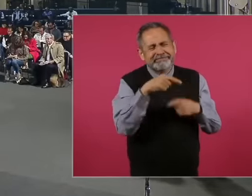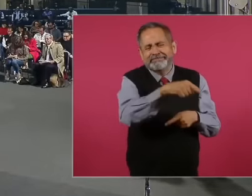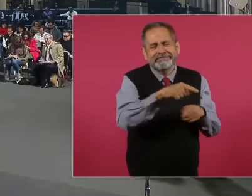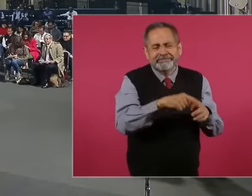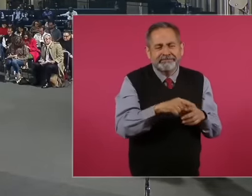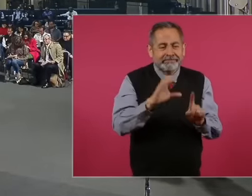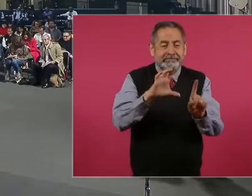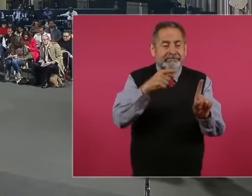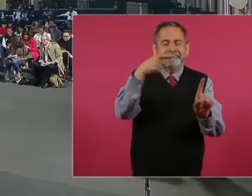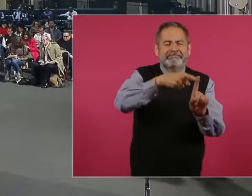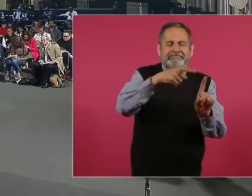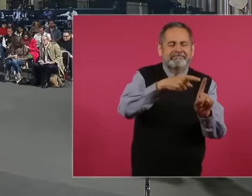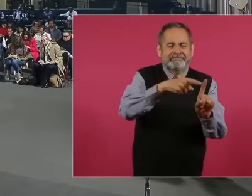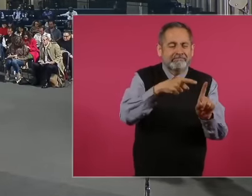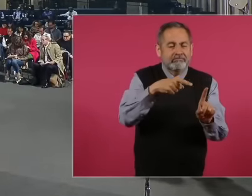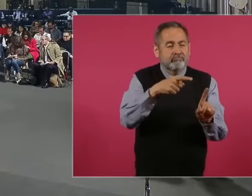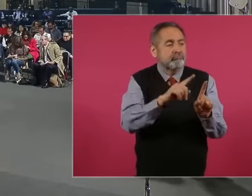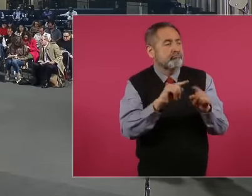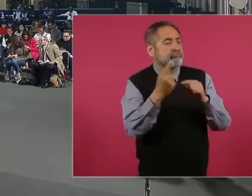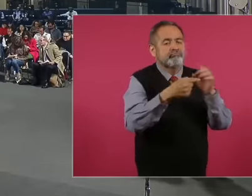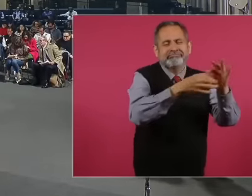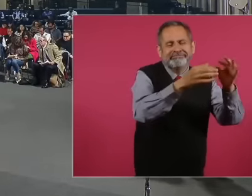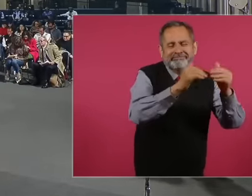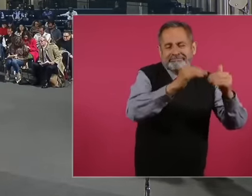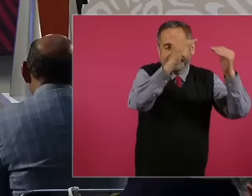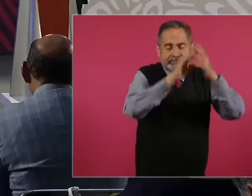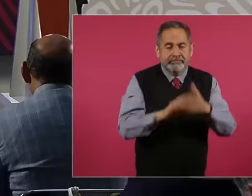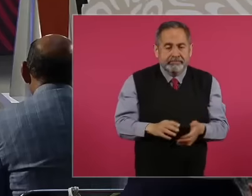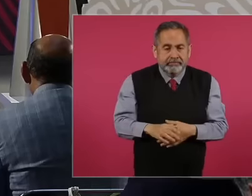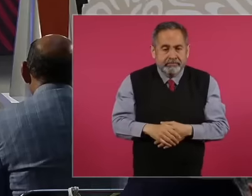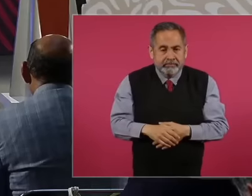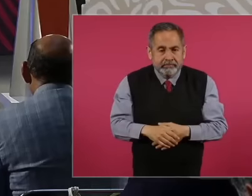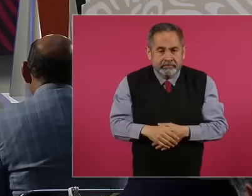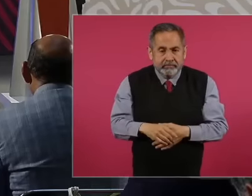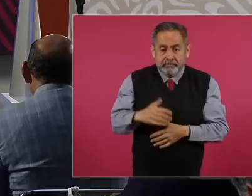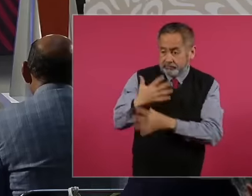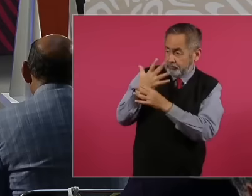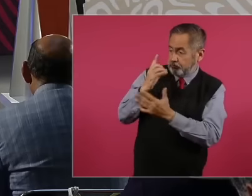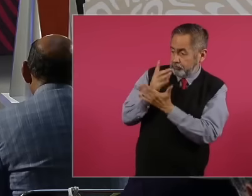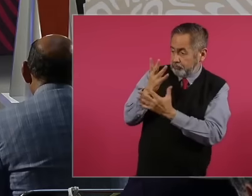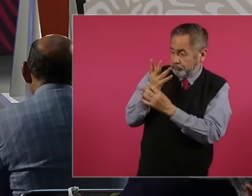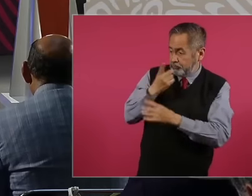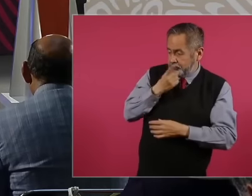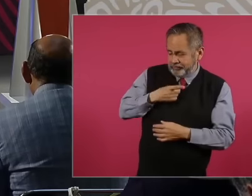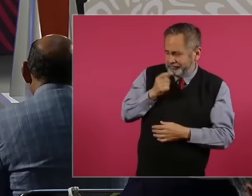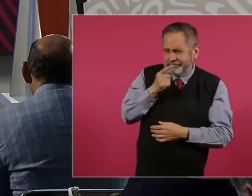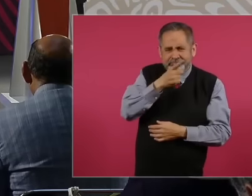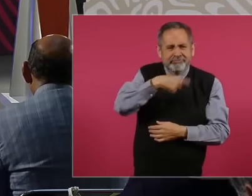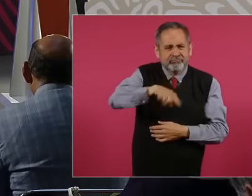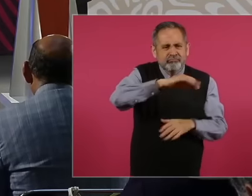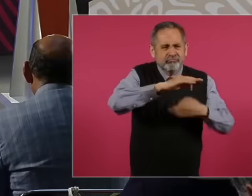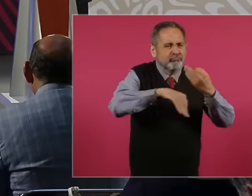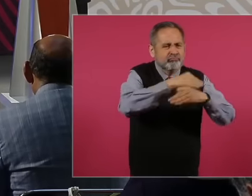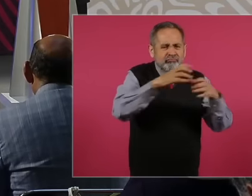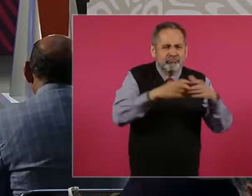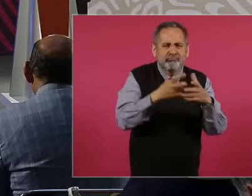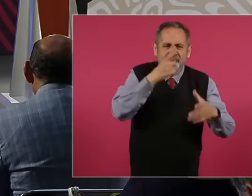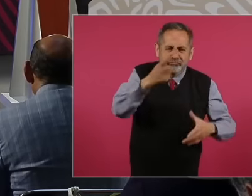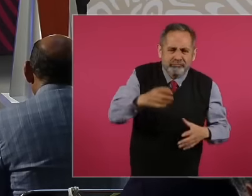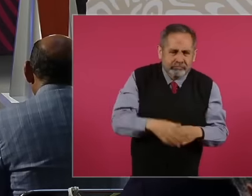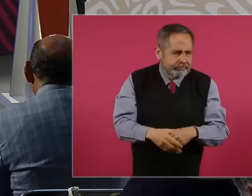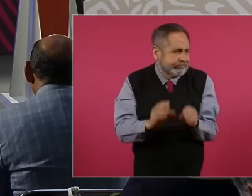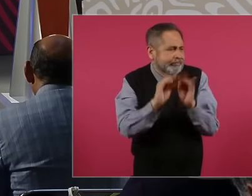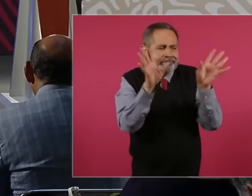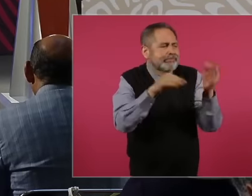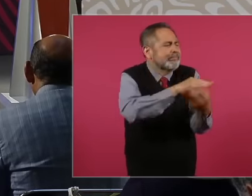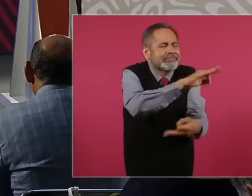him because he says it's that No, I just said it, everyone said it, of course